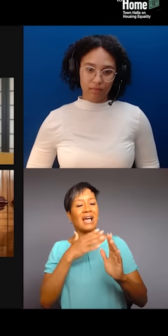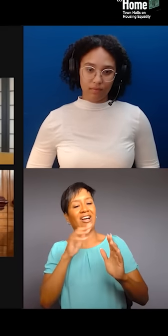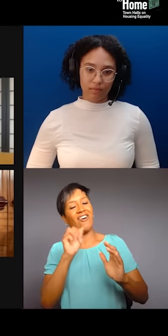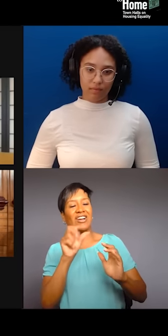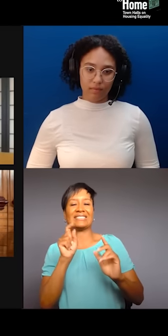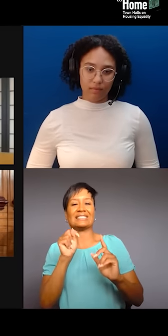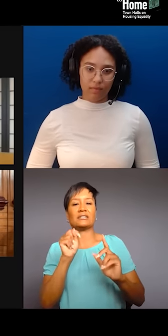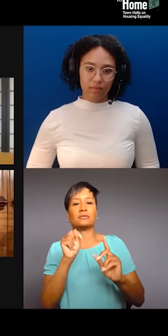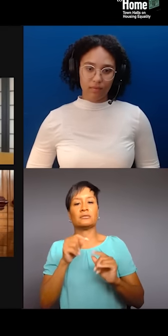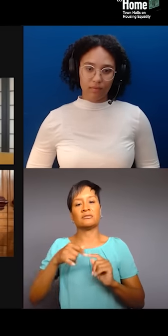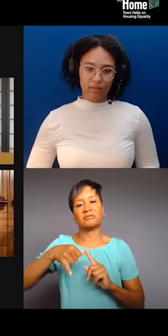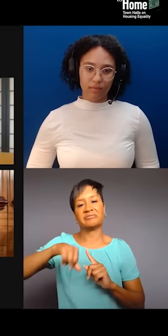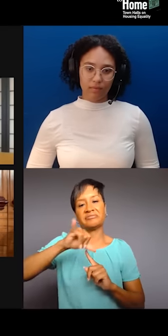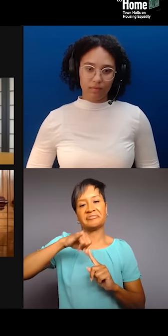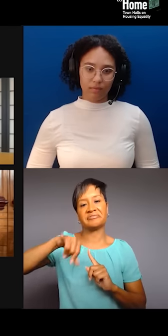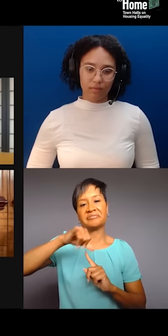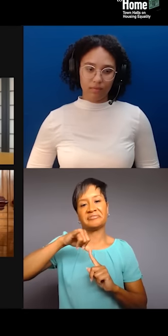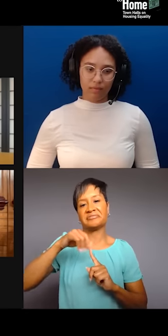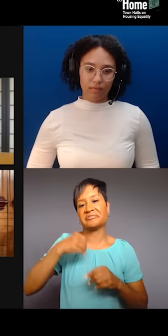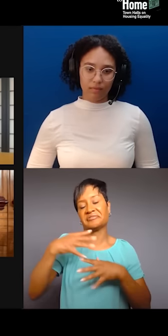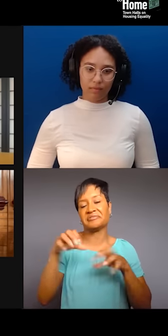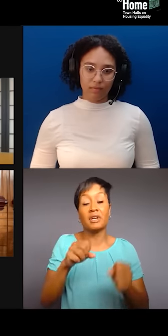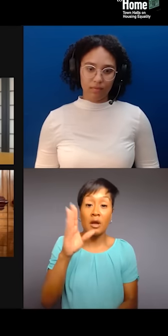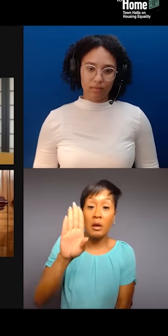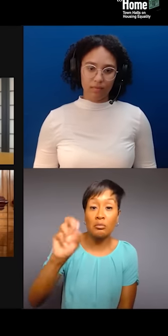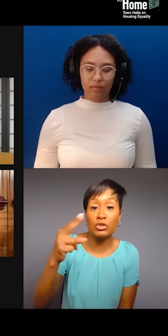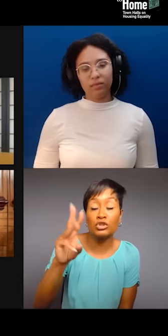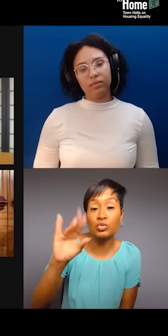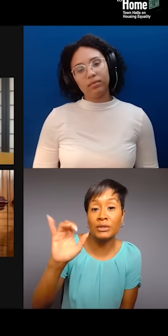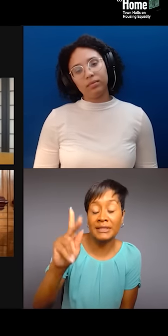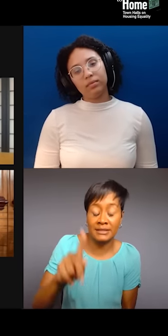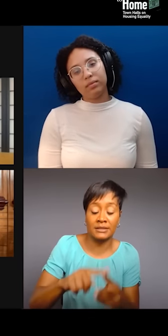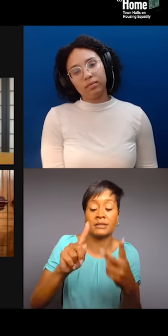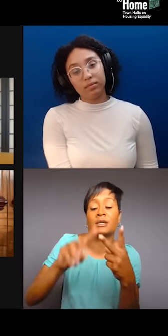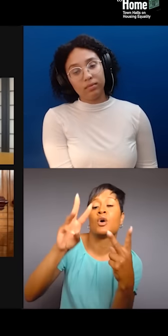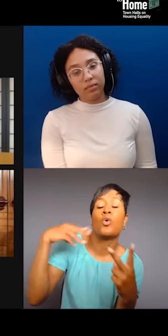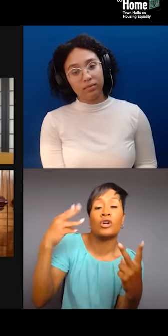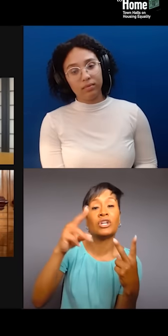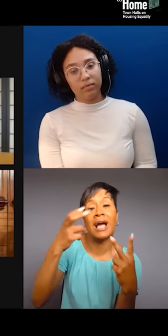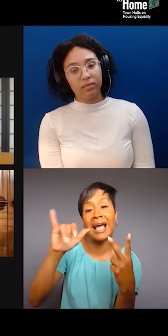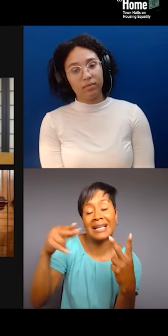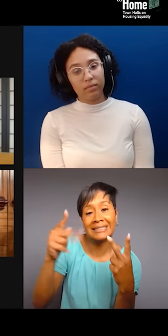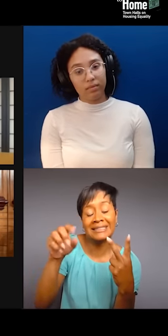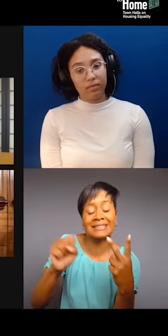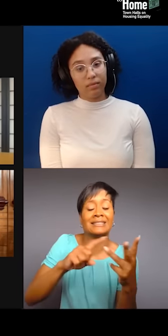And I think that, you know, it's just, it's one of those things that, when you call a gentrifier out, that's one thing they do not wanna be called.